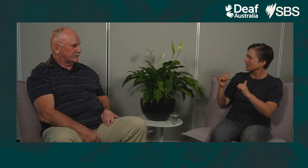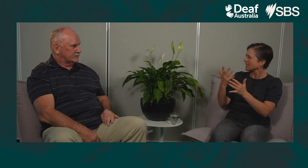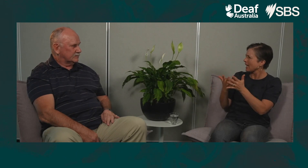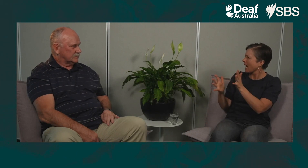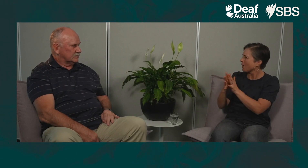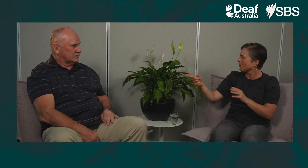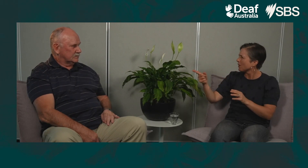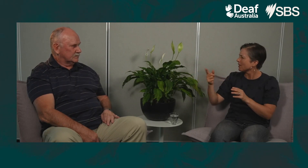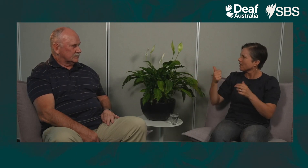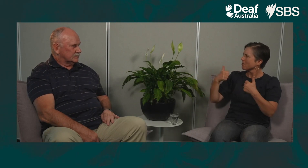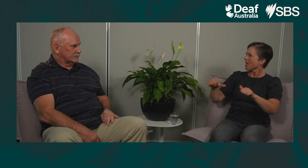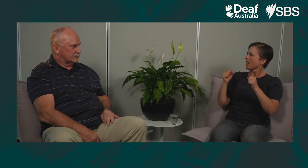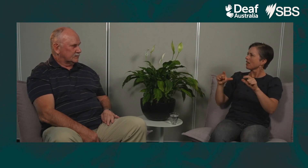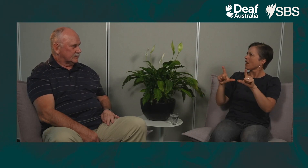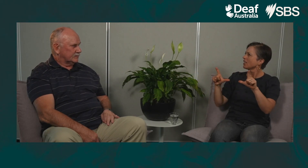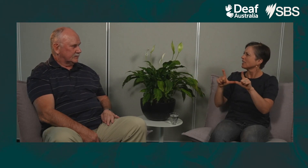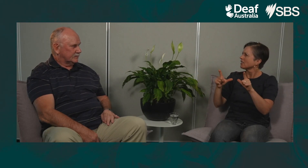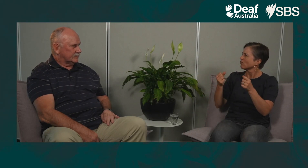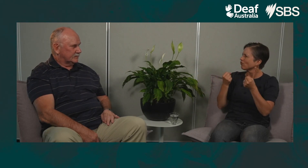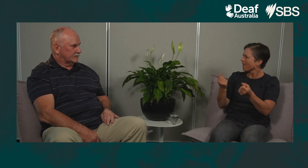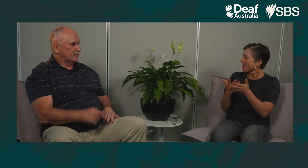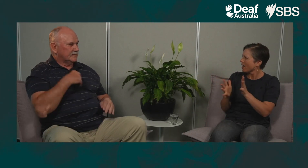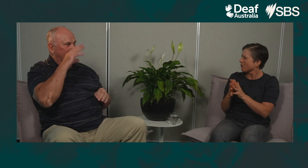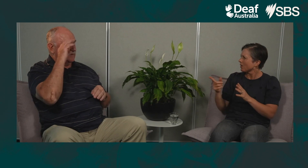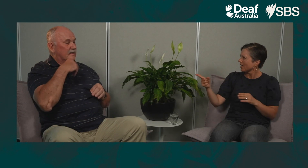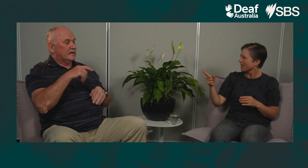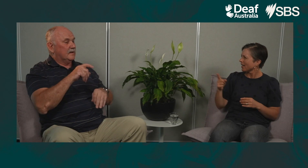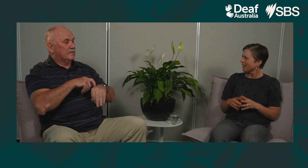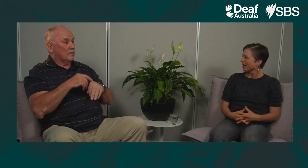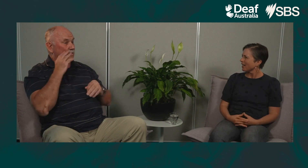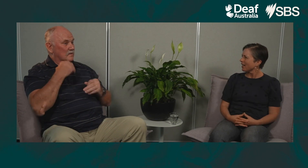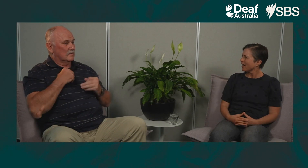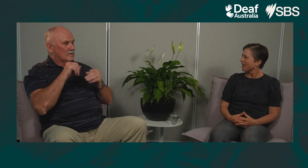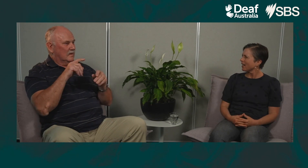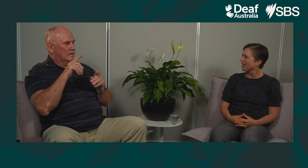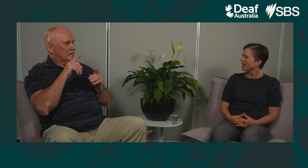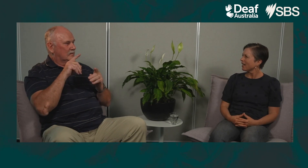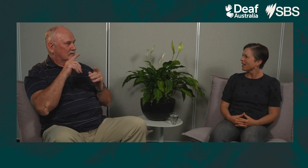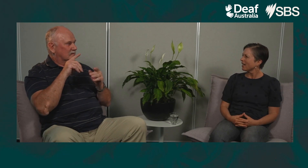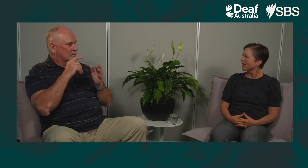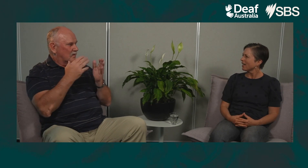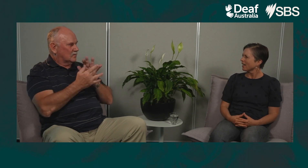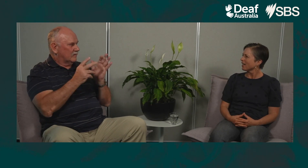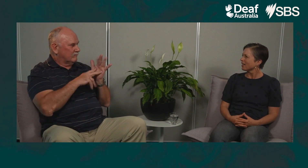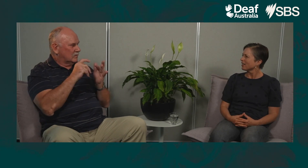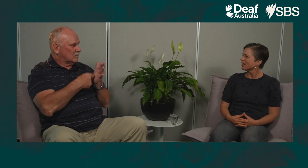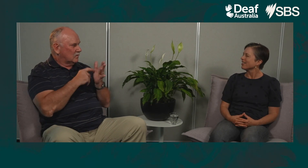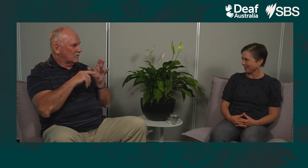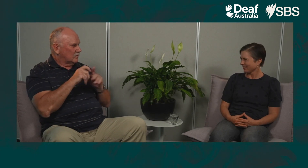How did you get your driver’s licence David? Yes, I remember back then when I went for my driving test at VicRoads,